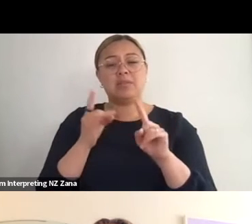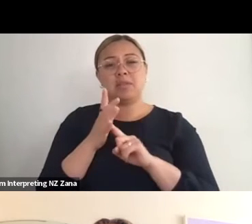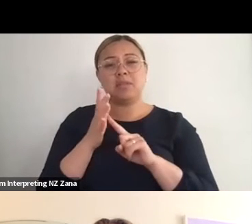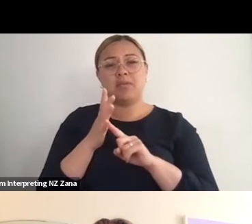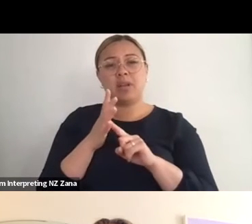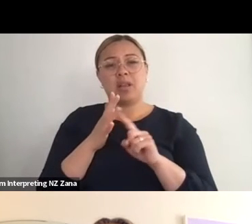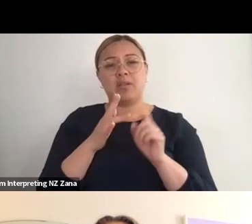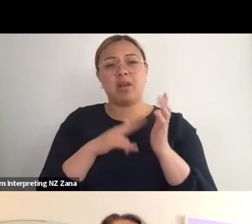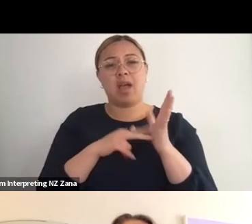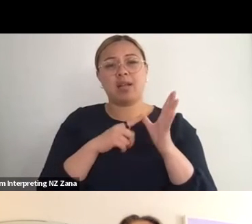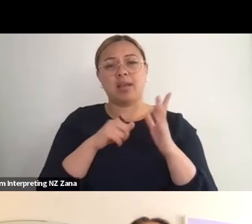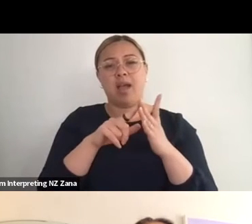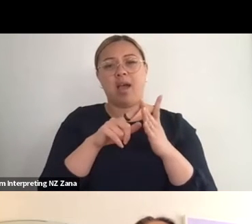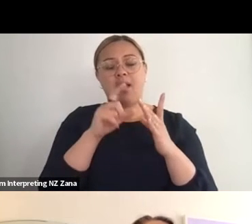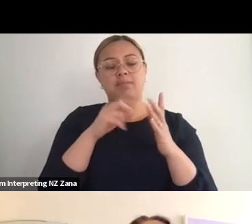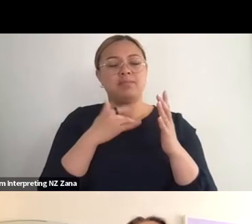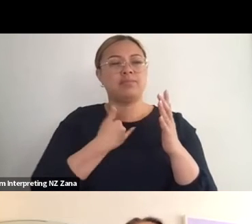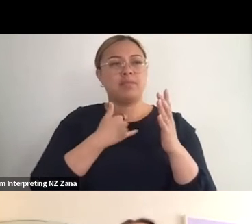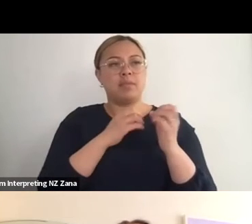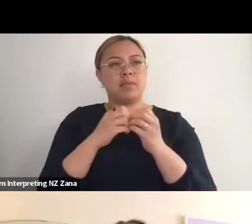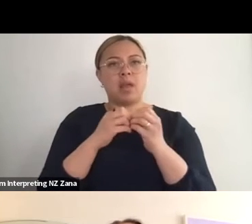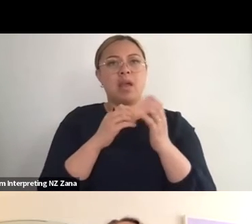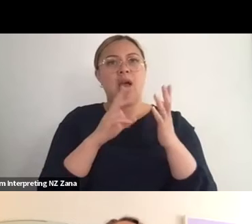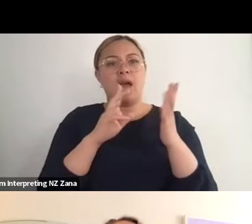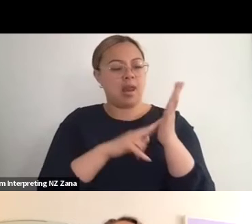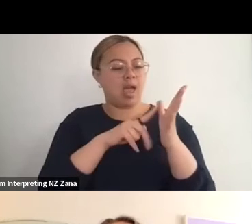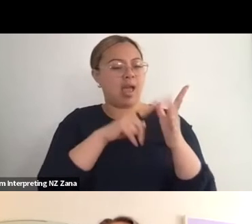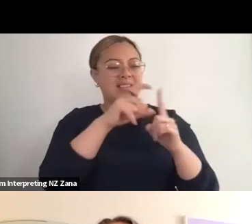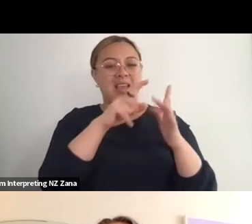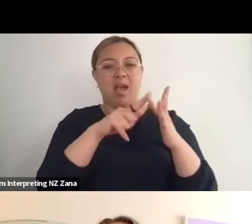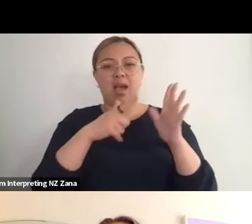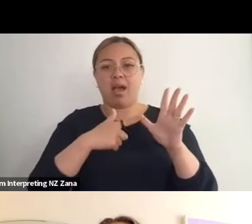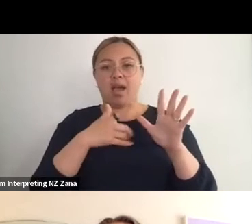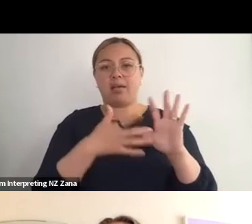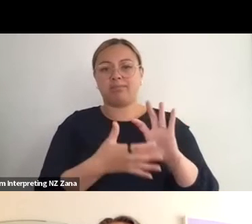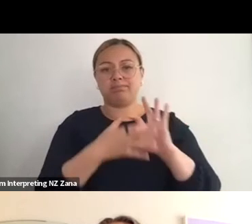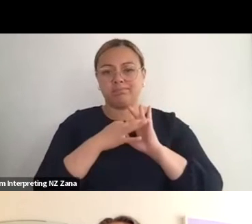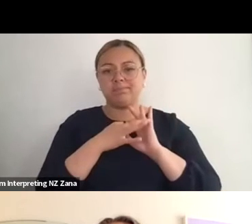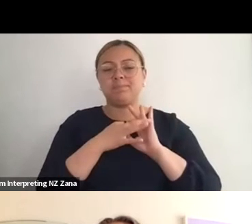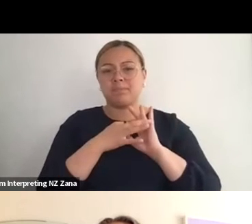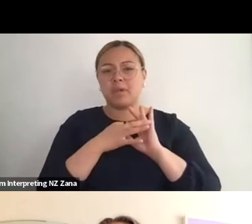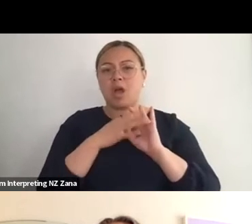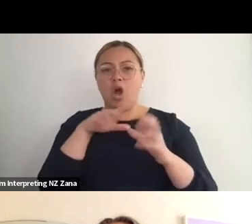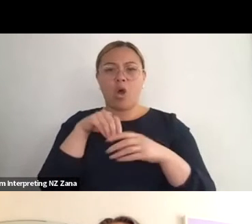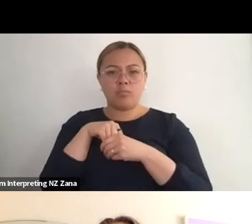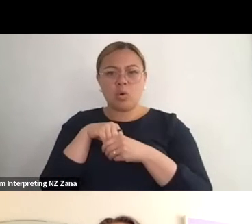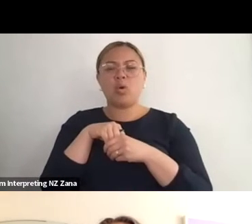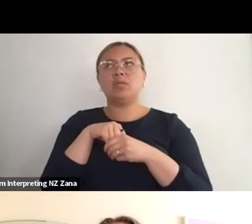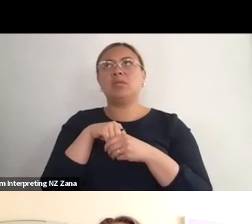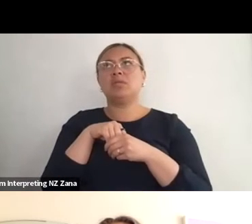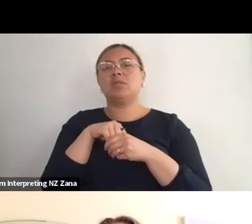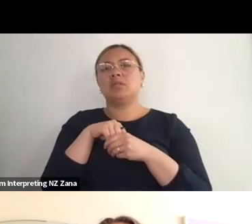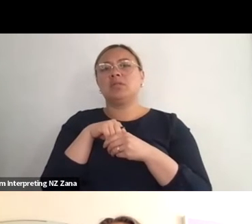I always feel cared for and nurtured actually in a sort of zooming out sort of way.